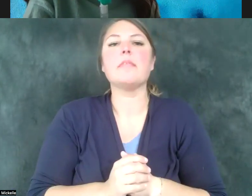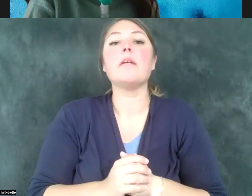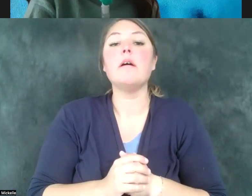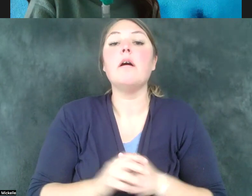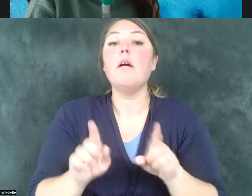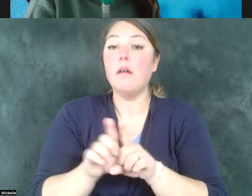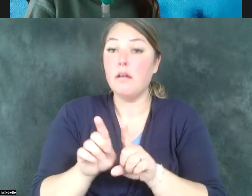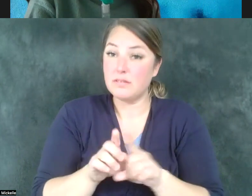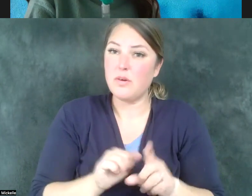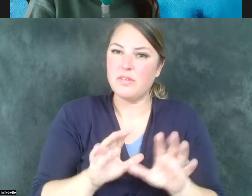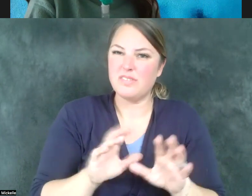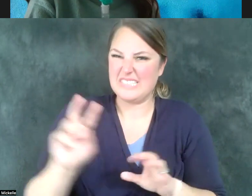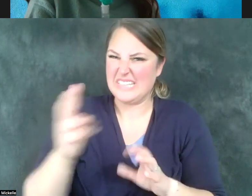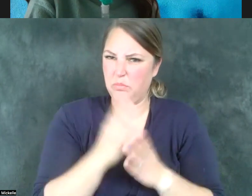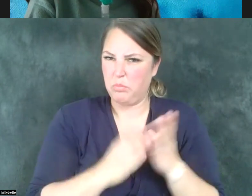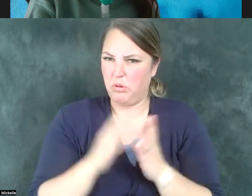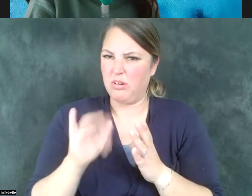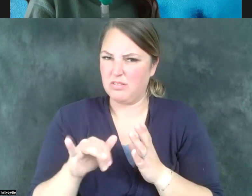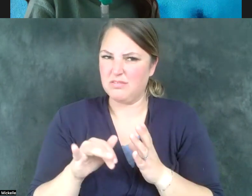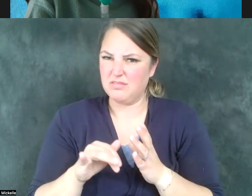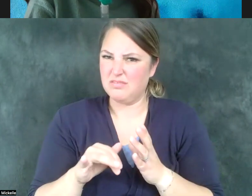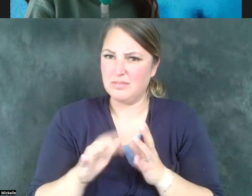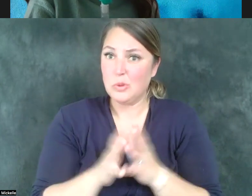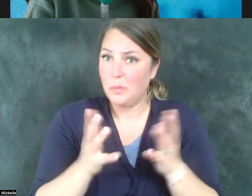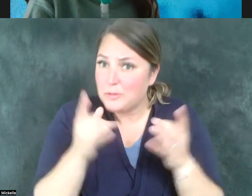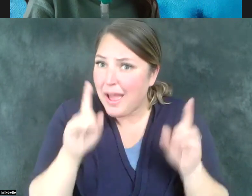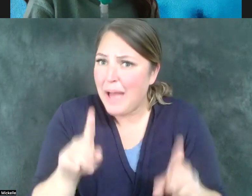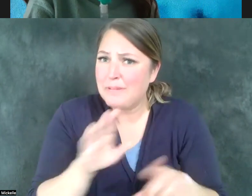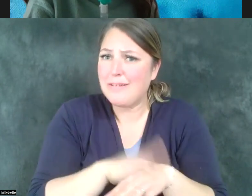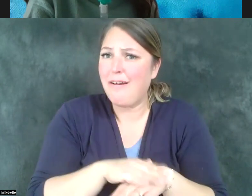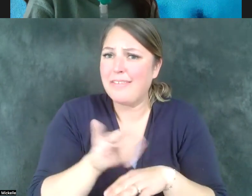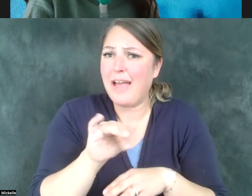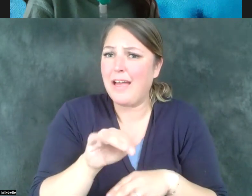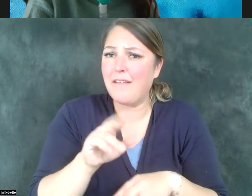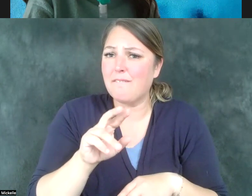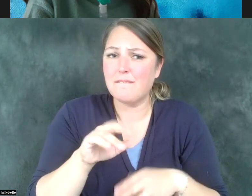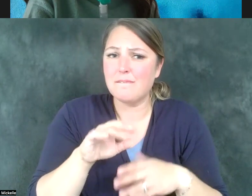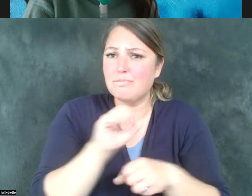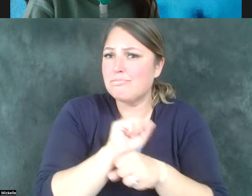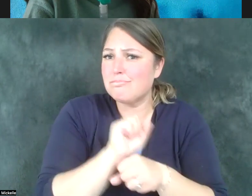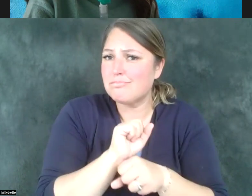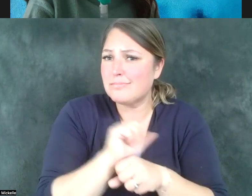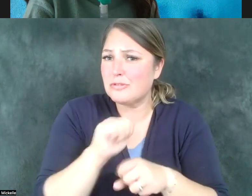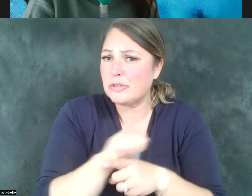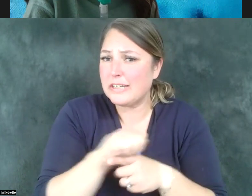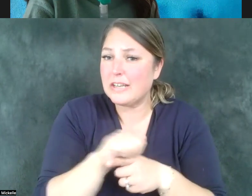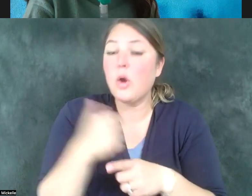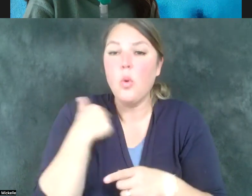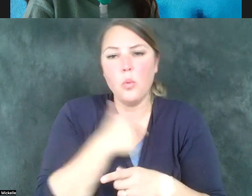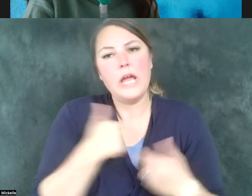second aspect of so much of what happens on vocational training for our students is we've got to make sure that we